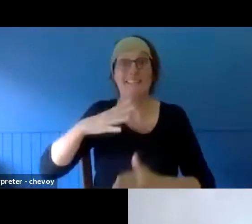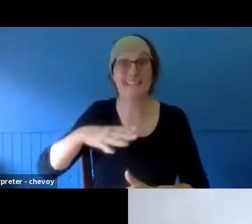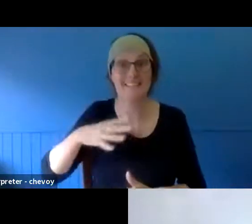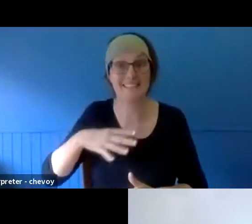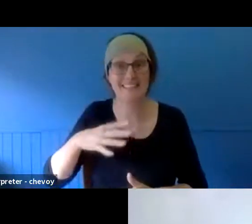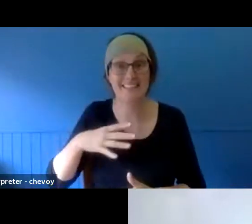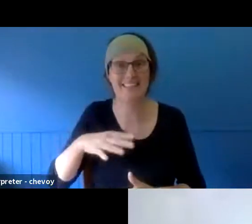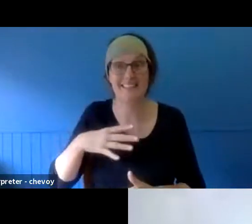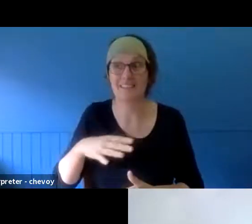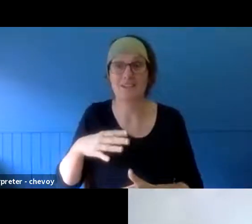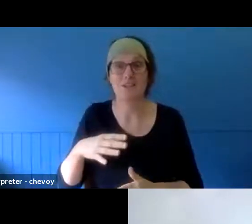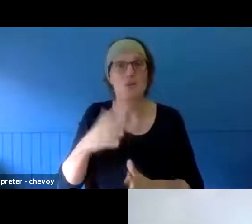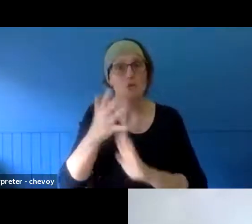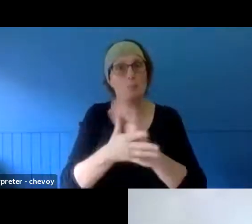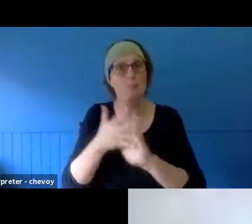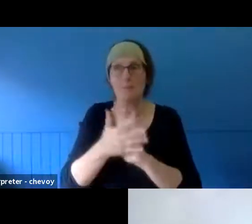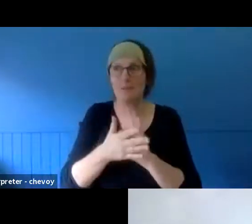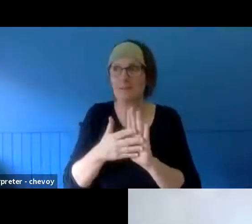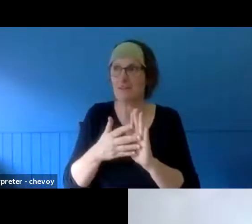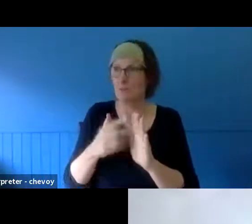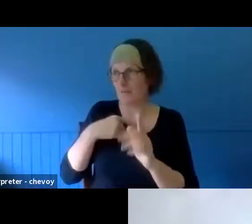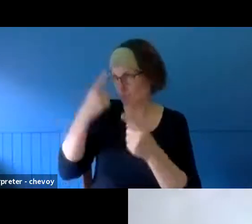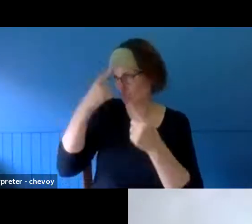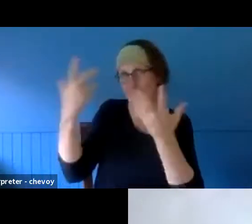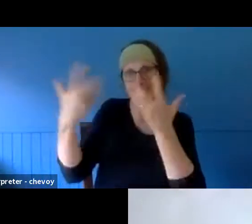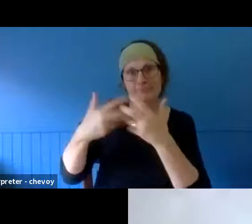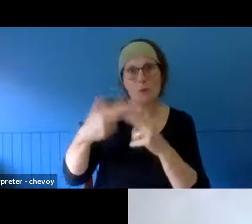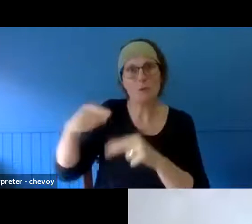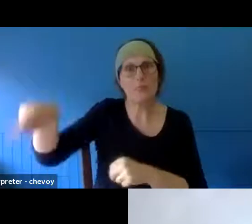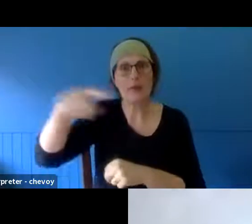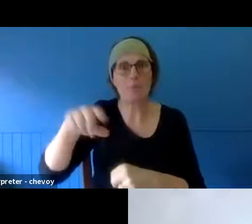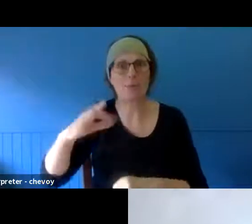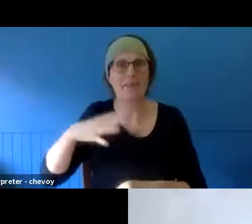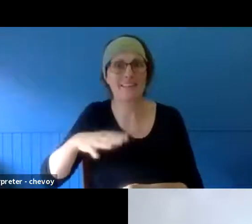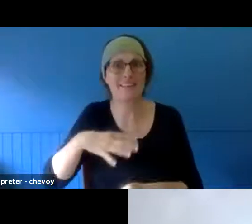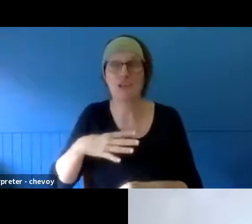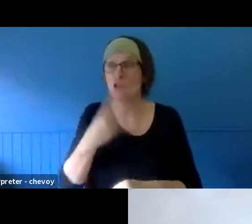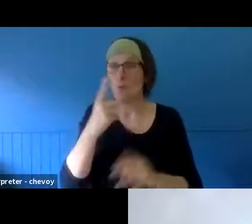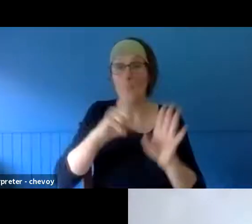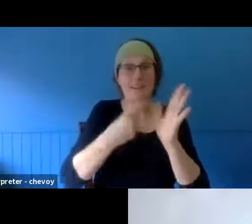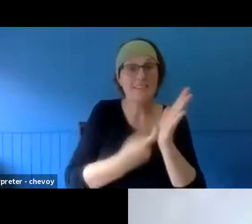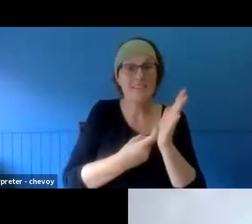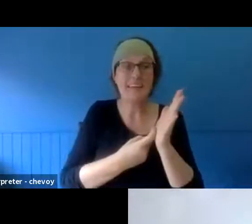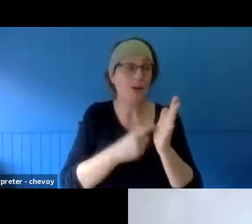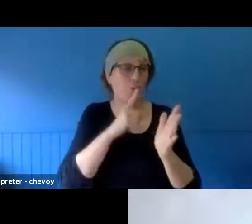kind of cool, become calm. Another year, we were in concentric circles acknowledging that different people were on different paths at the same